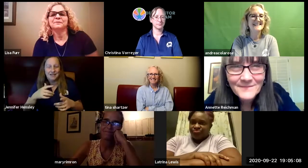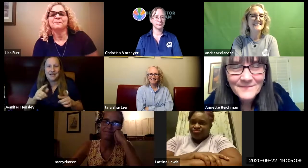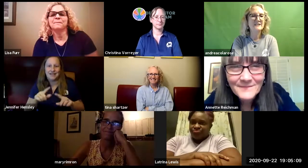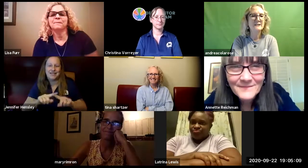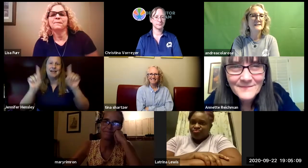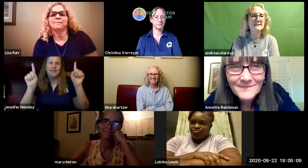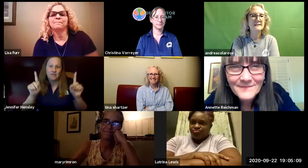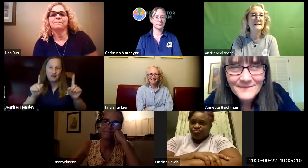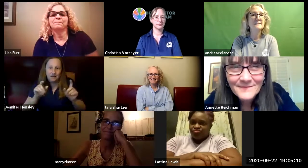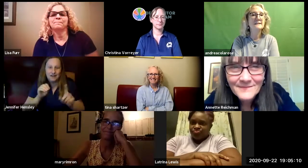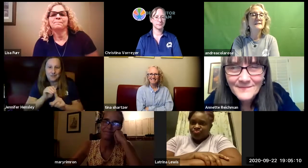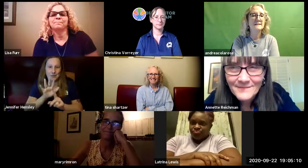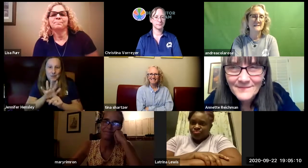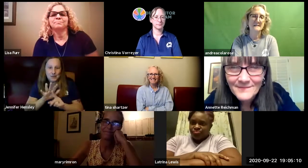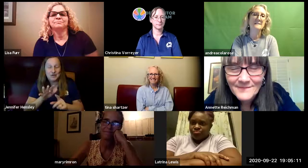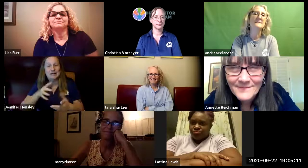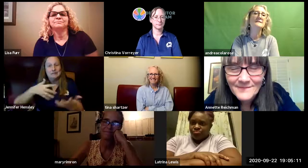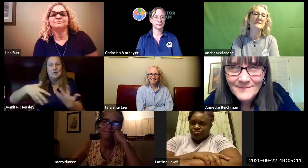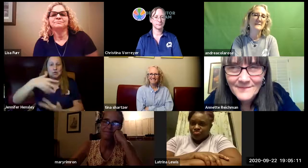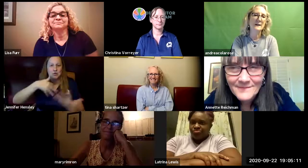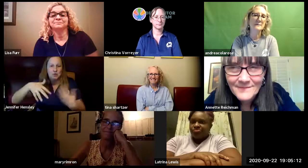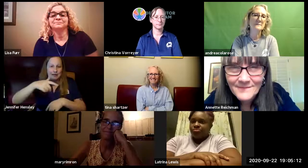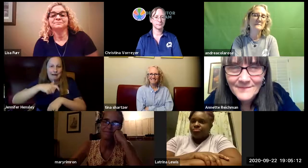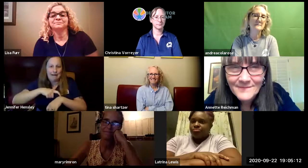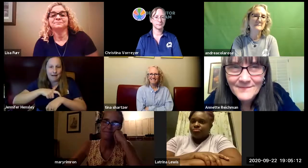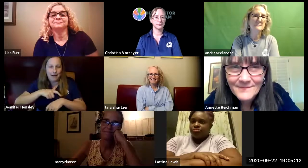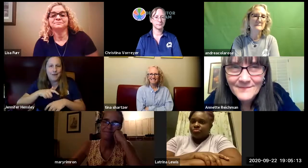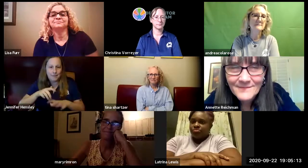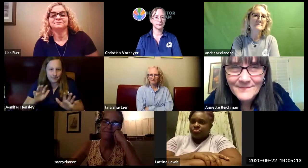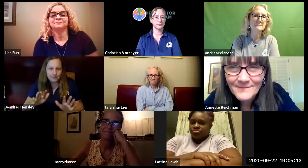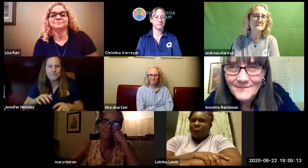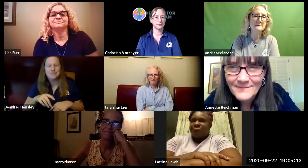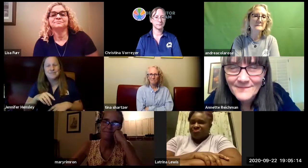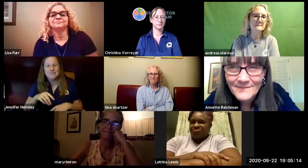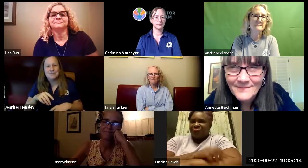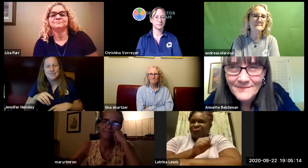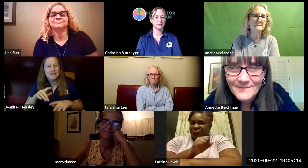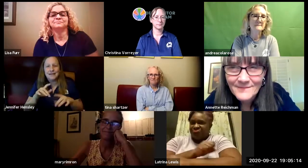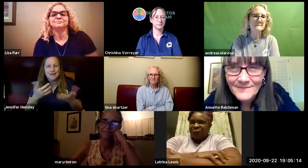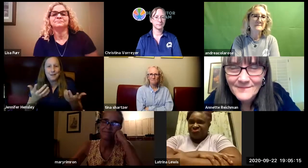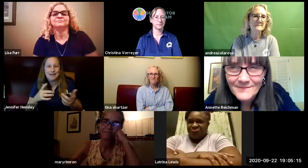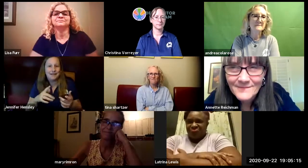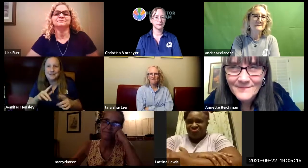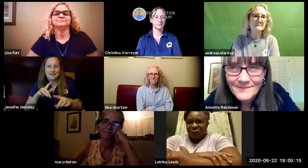have the kids you know have those social times